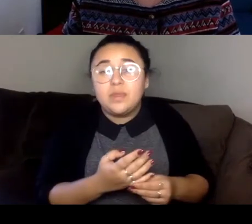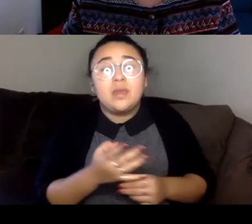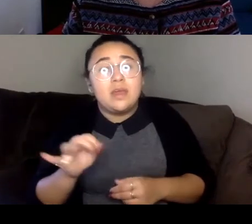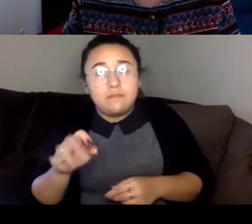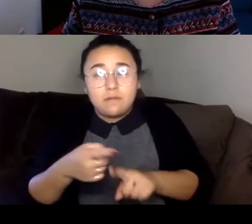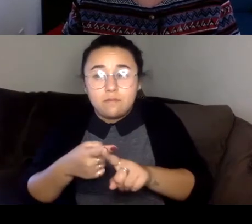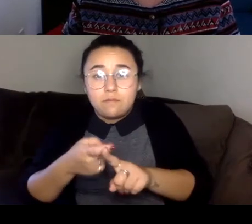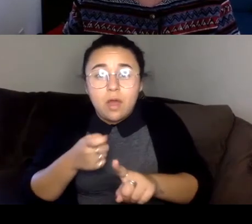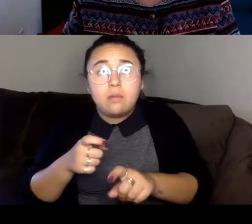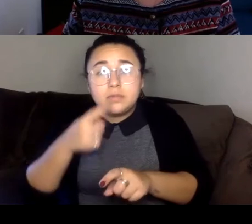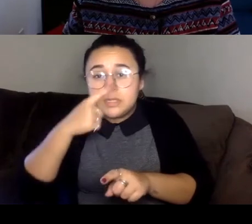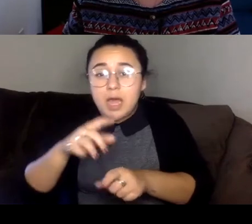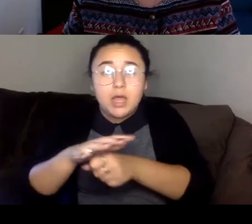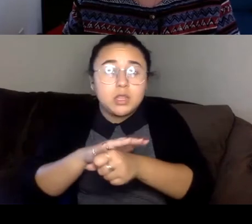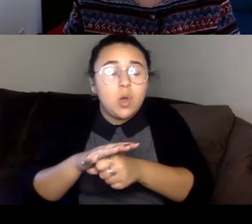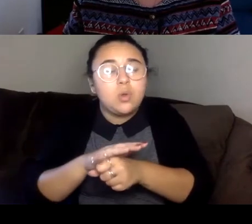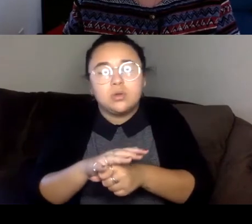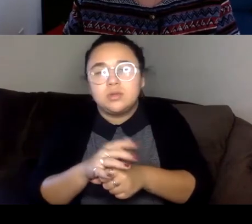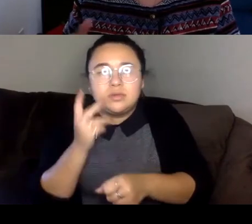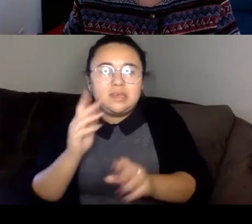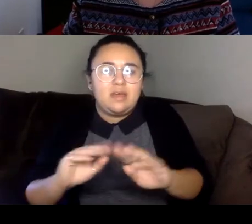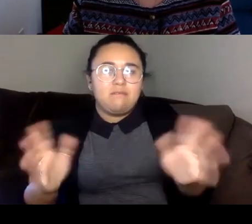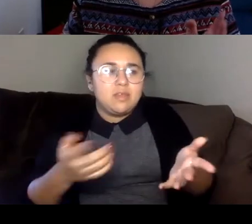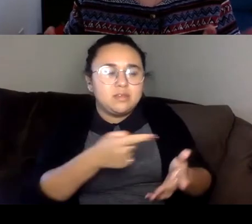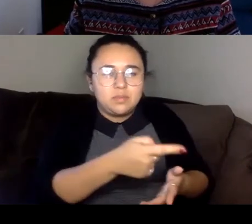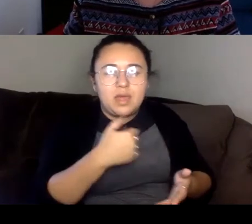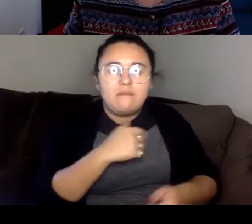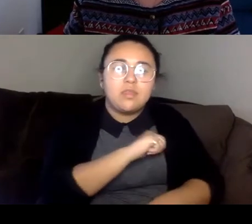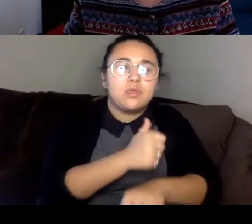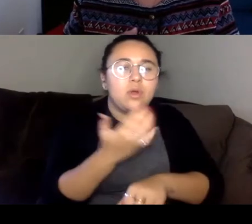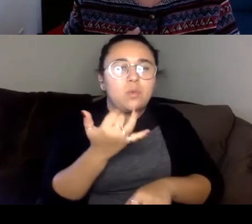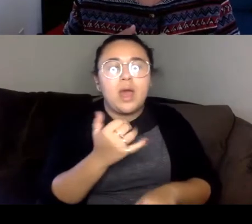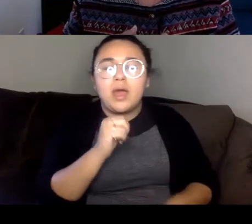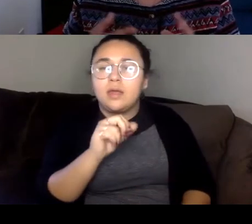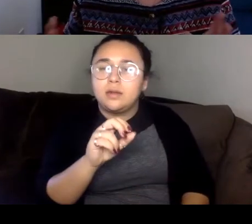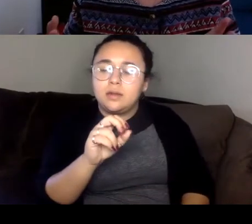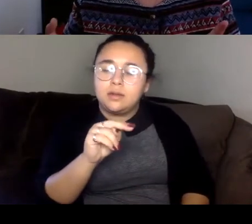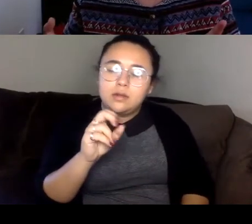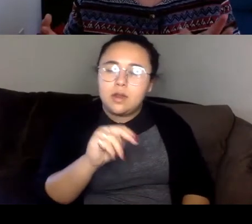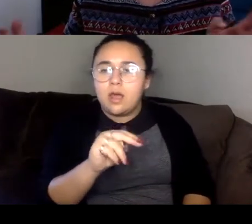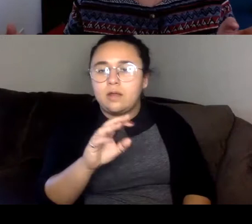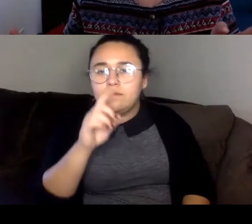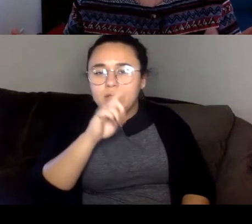But they had the authority and then because it was nonfiction or journalism in this case, there was an imprimatur of truth.